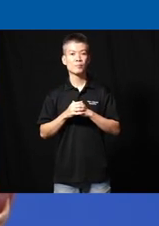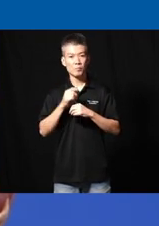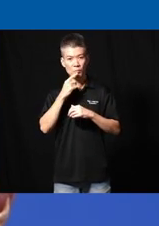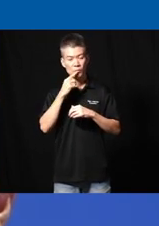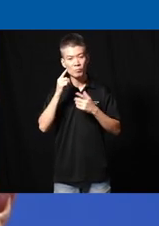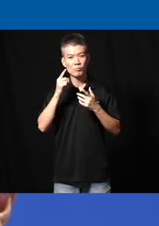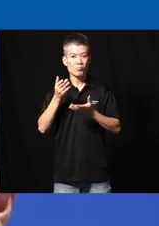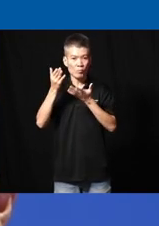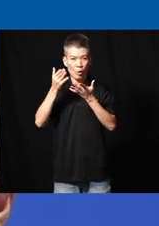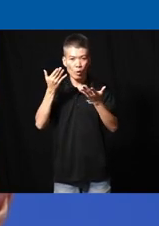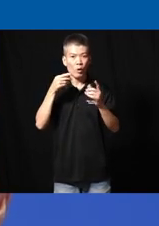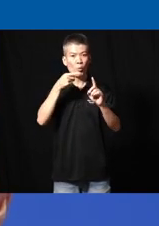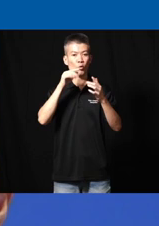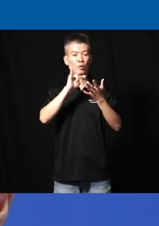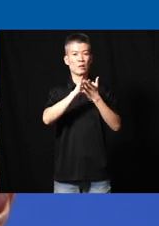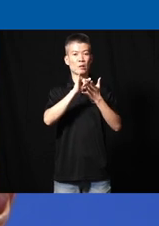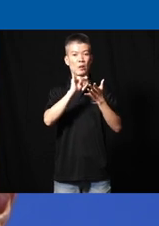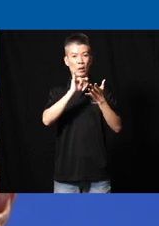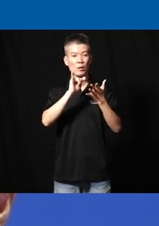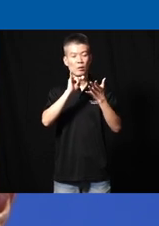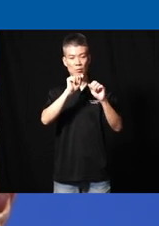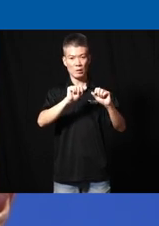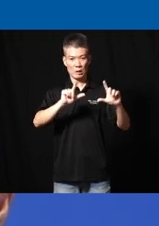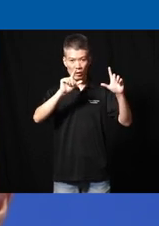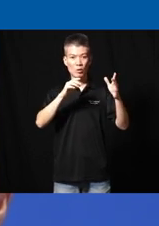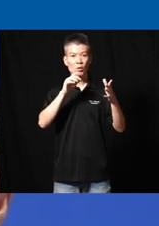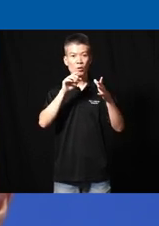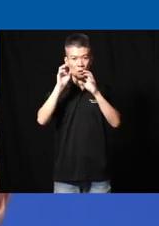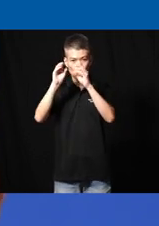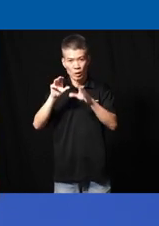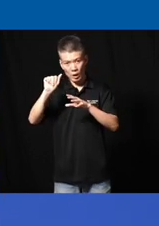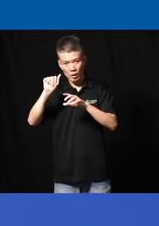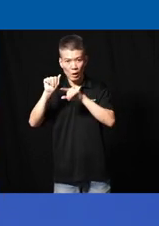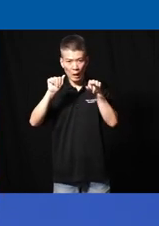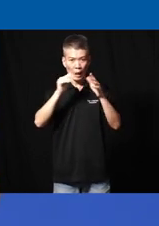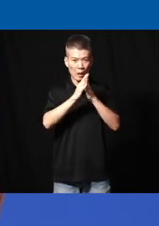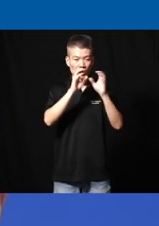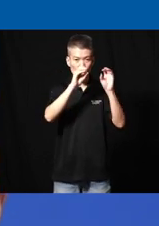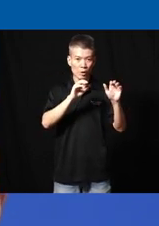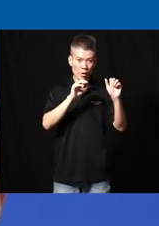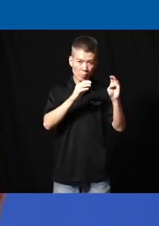points to this kind of a a scenario so teacher a will go to teacher B and teacher a will ask